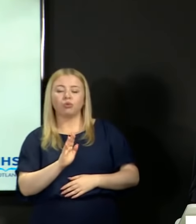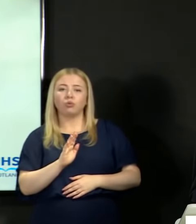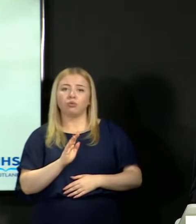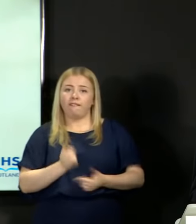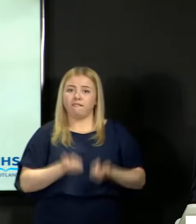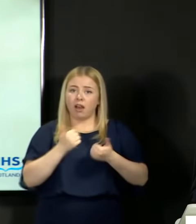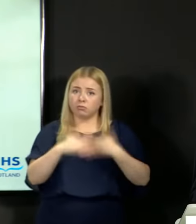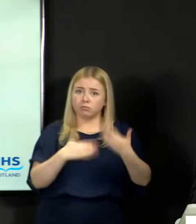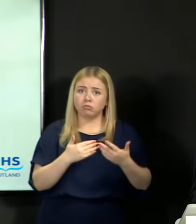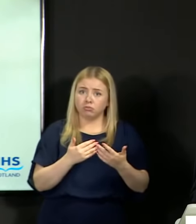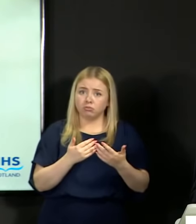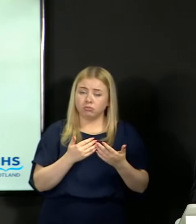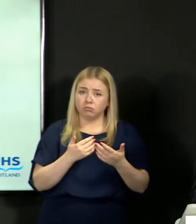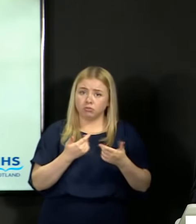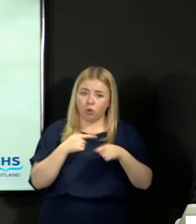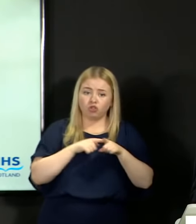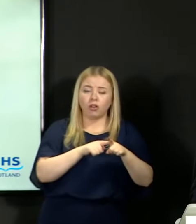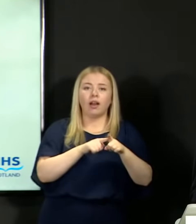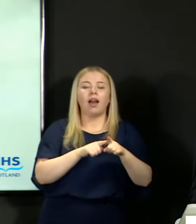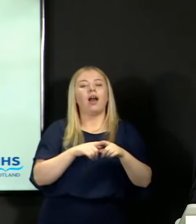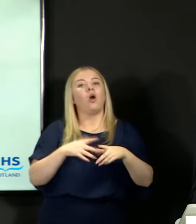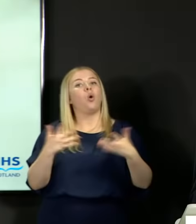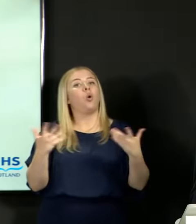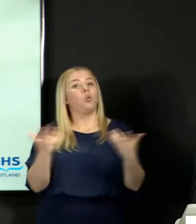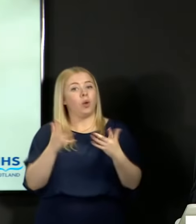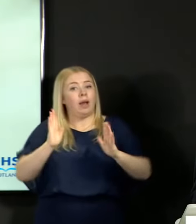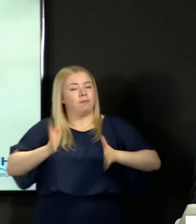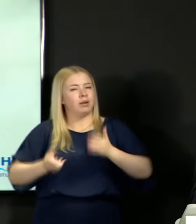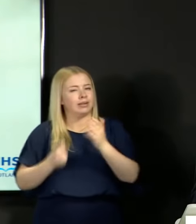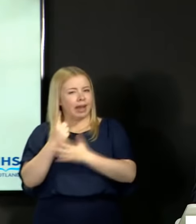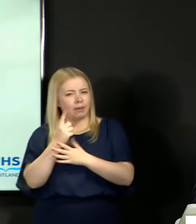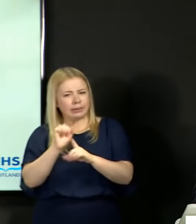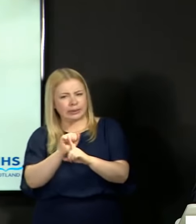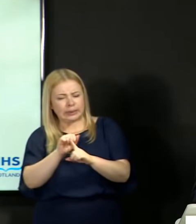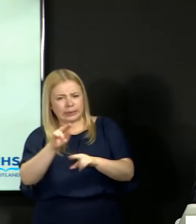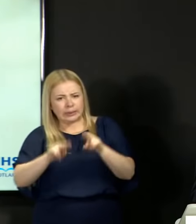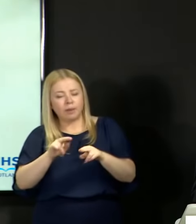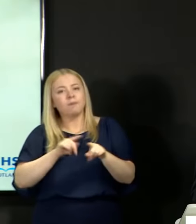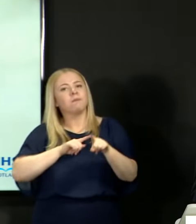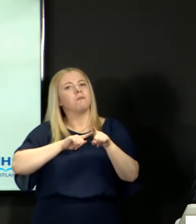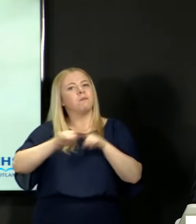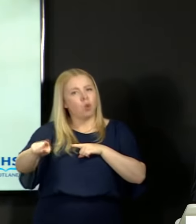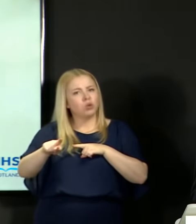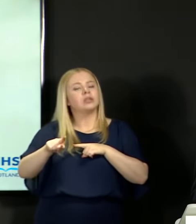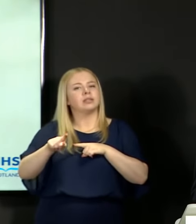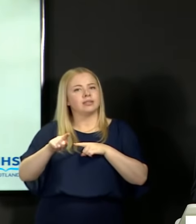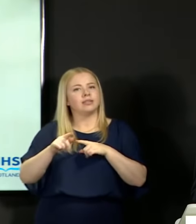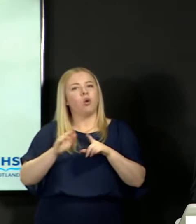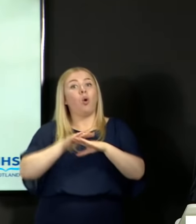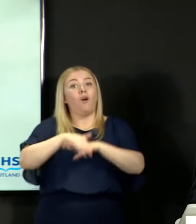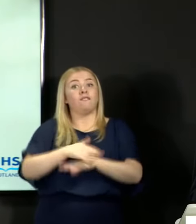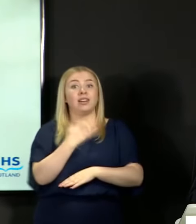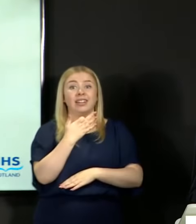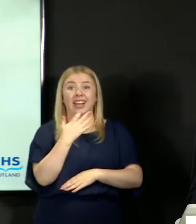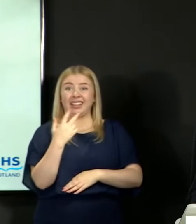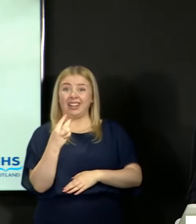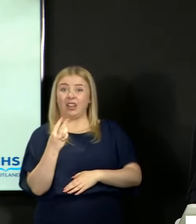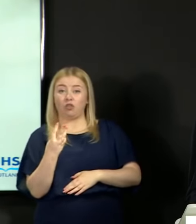and where grade estimates were moderated the vast majority of these estimates, over 93 percent, were changed by only one